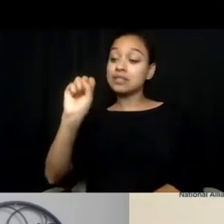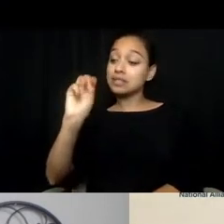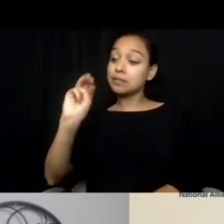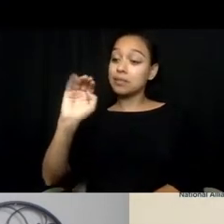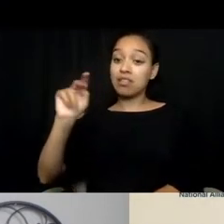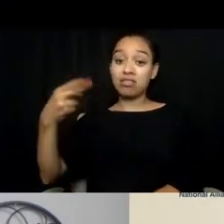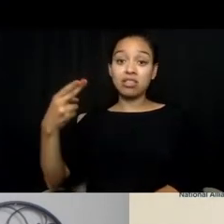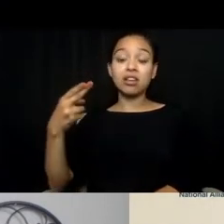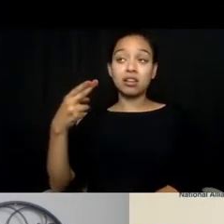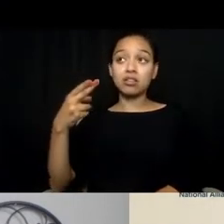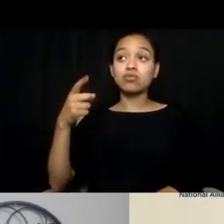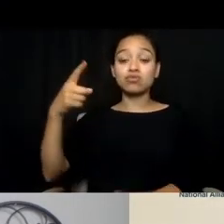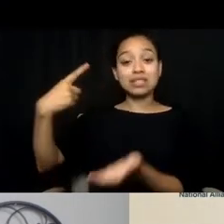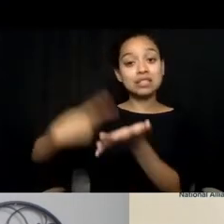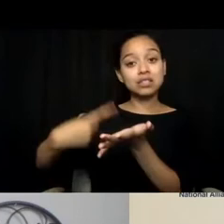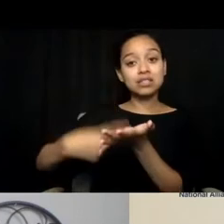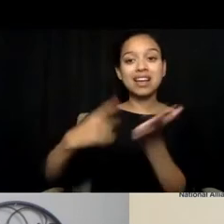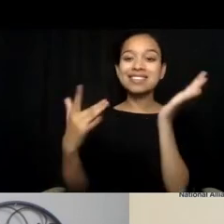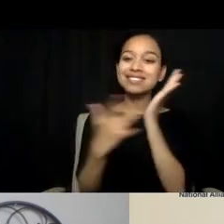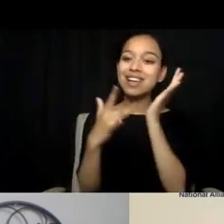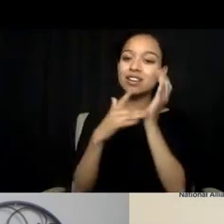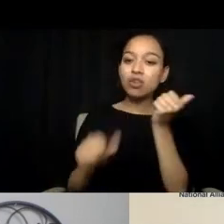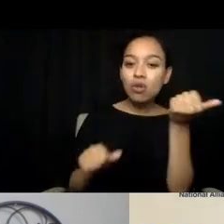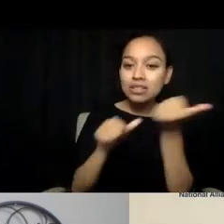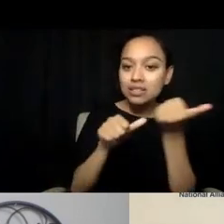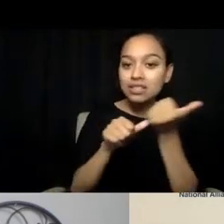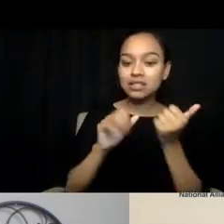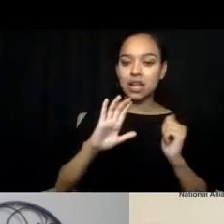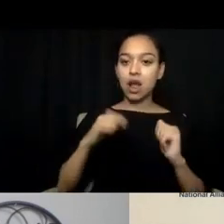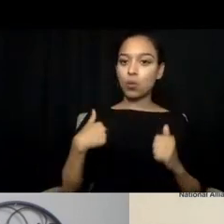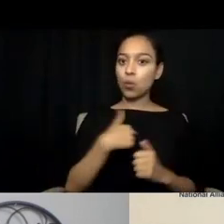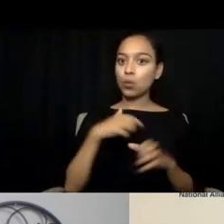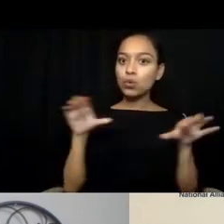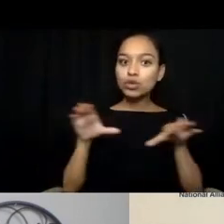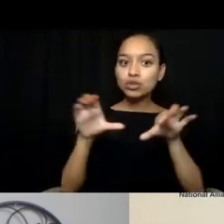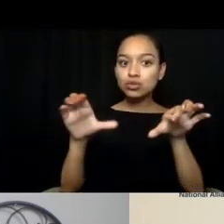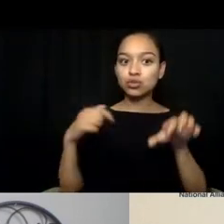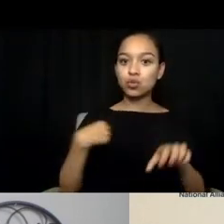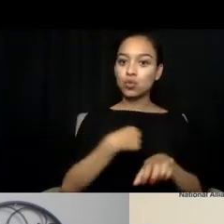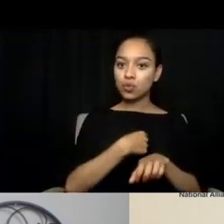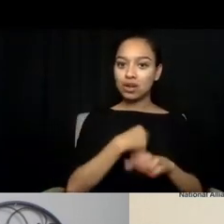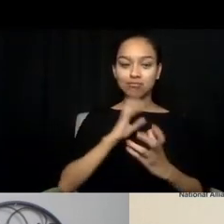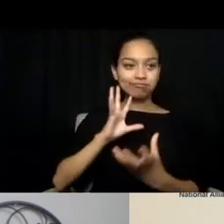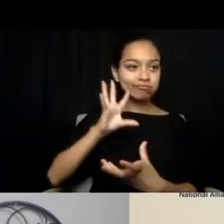and to that point, what we're doing is we are a convener, and what we've done is we've created something called